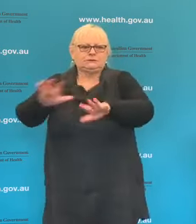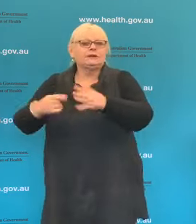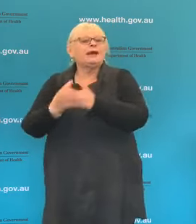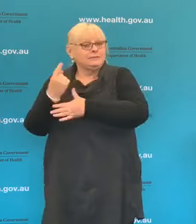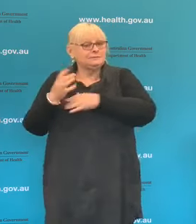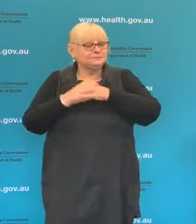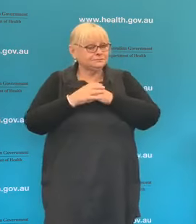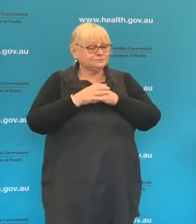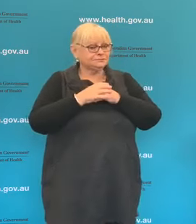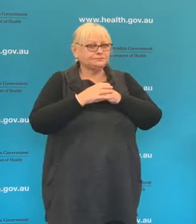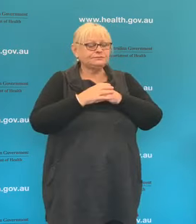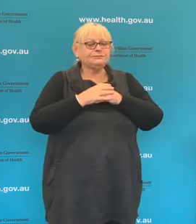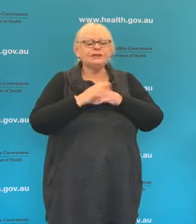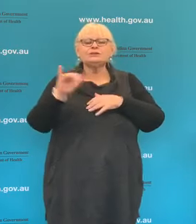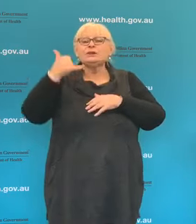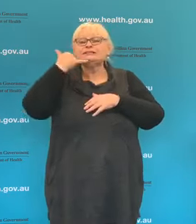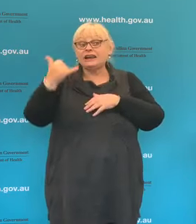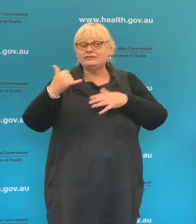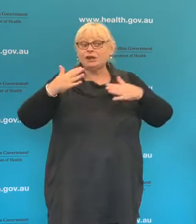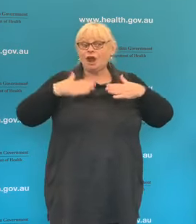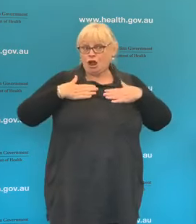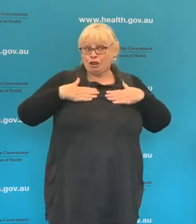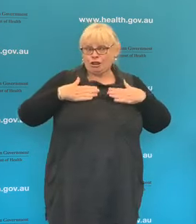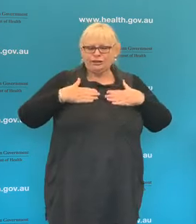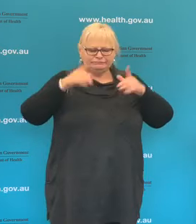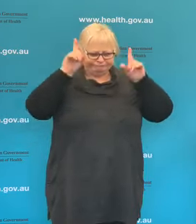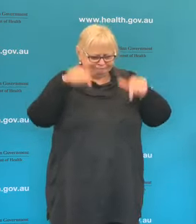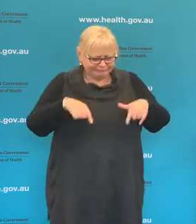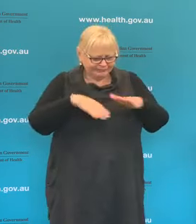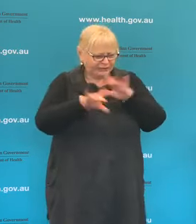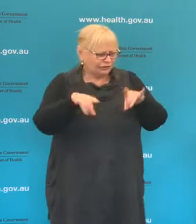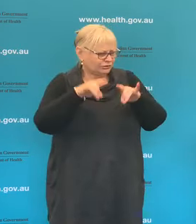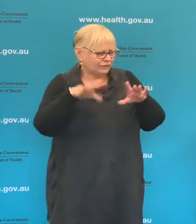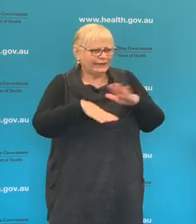Telehealth, telehealth was introduced into Australia in the middle of March